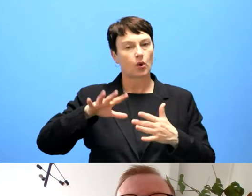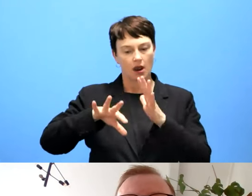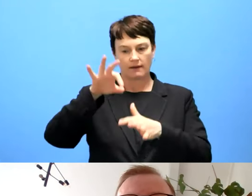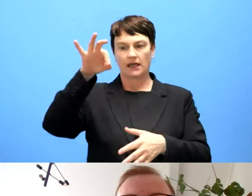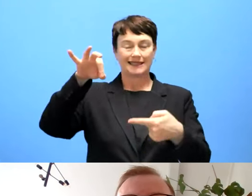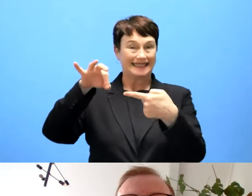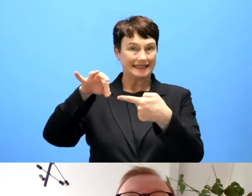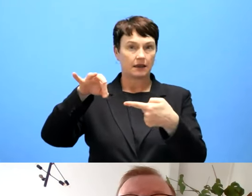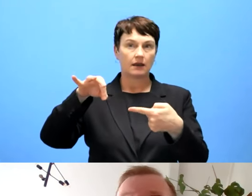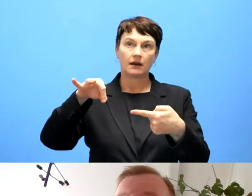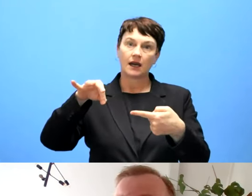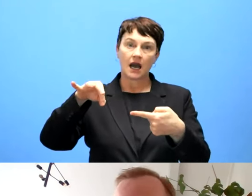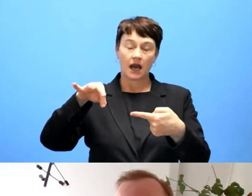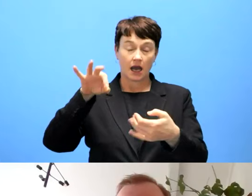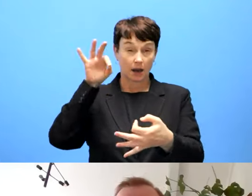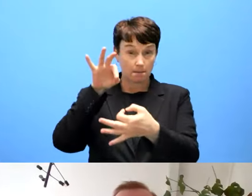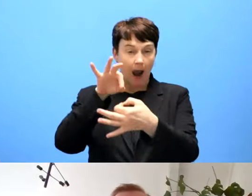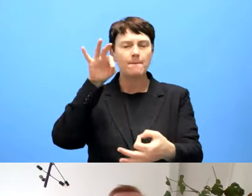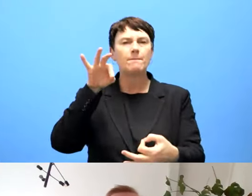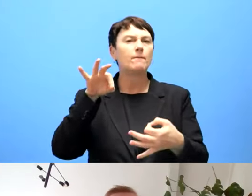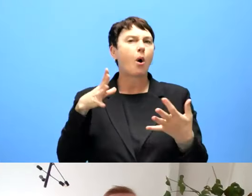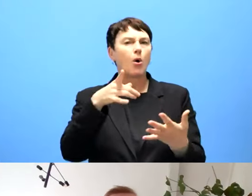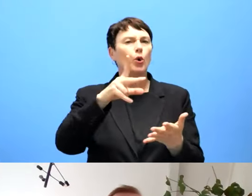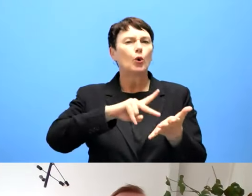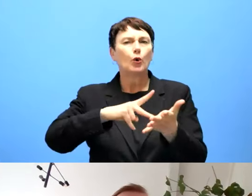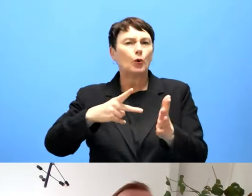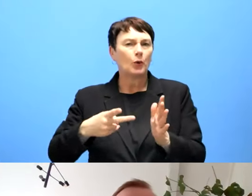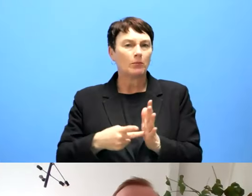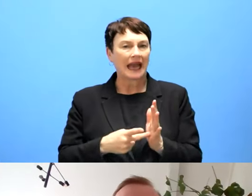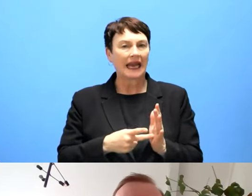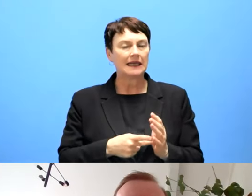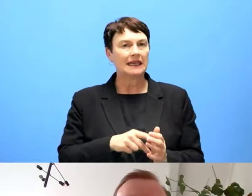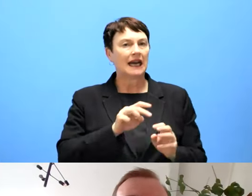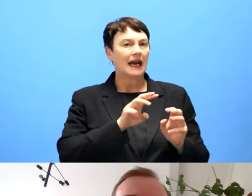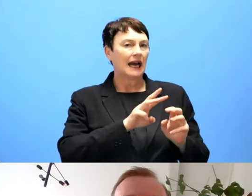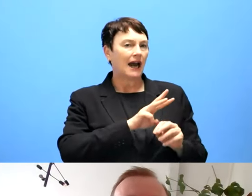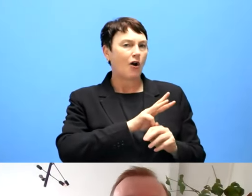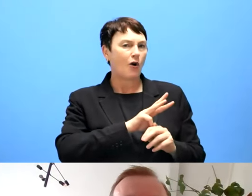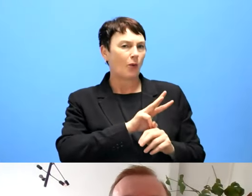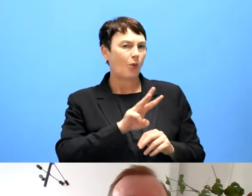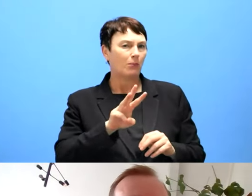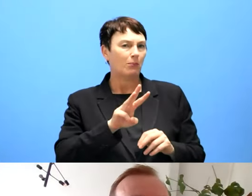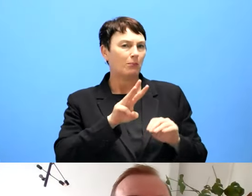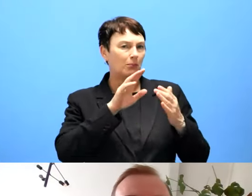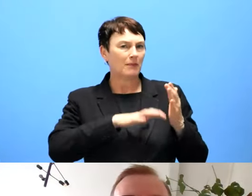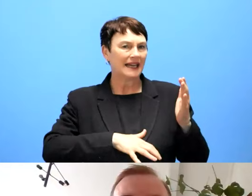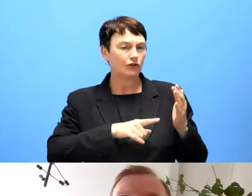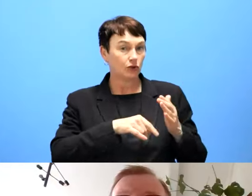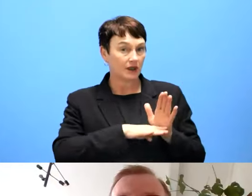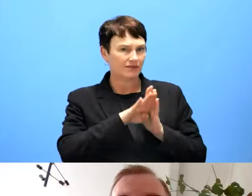The last thing. The last thing. Okay. You are continuing to improve.